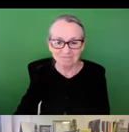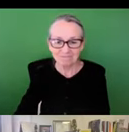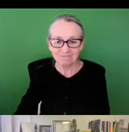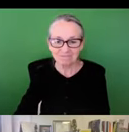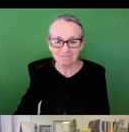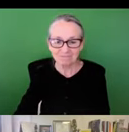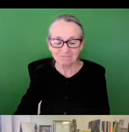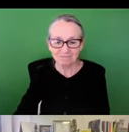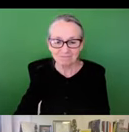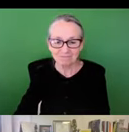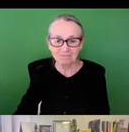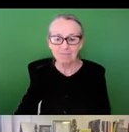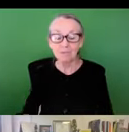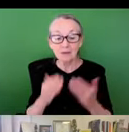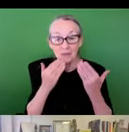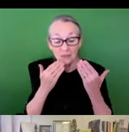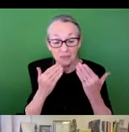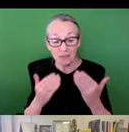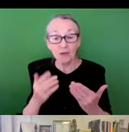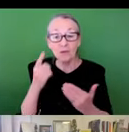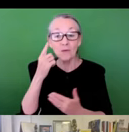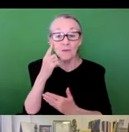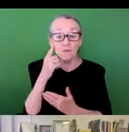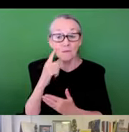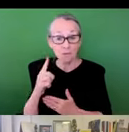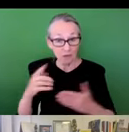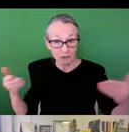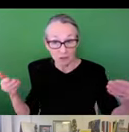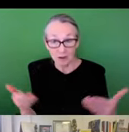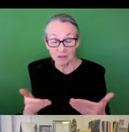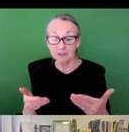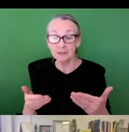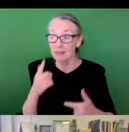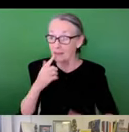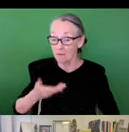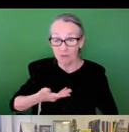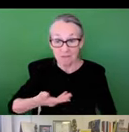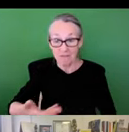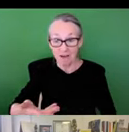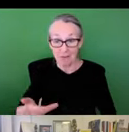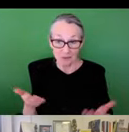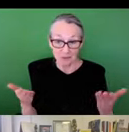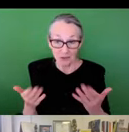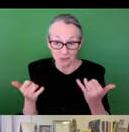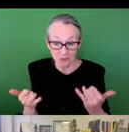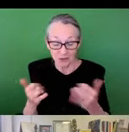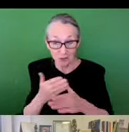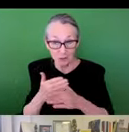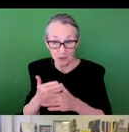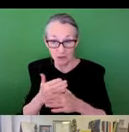So, thank you for the introduction and having me and inviting me here to share some of my thoughts and research